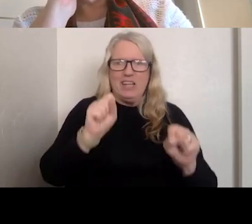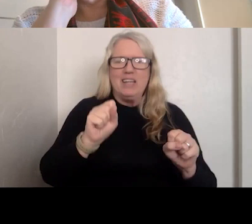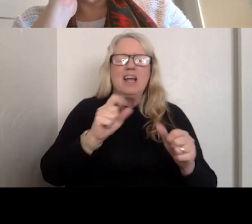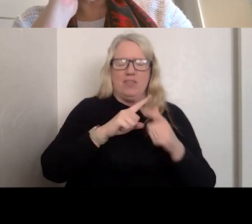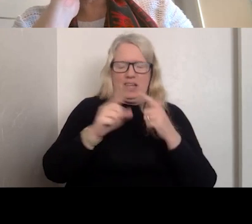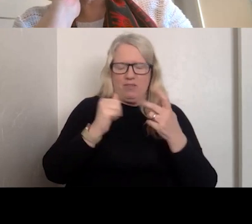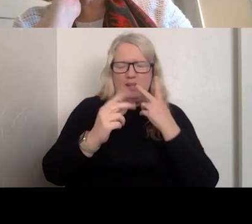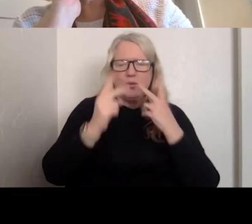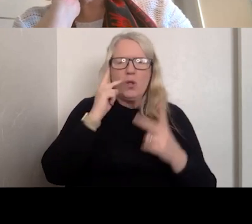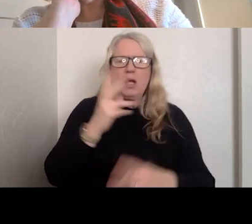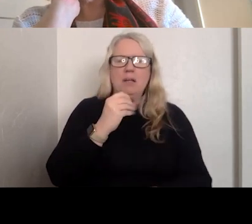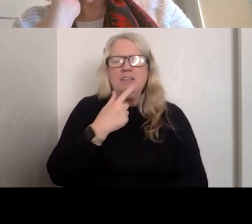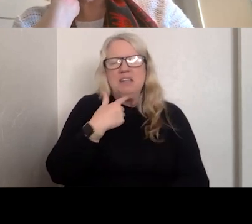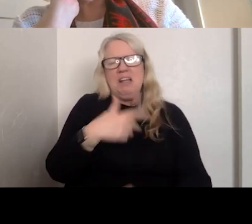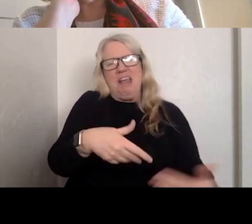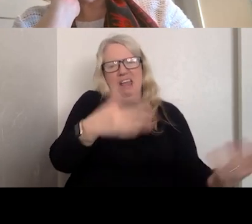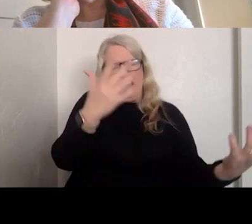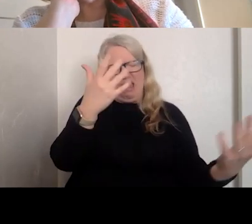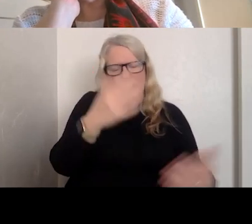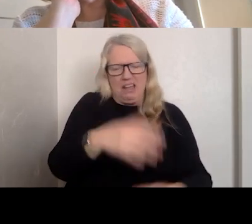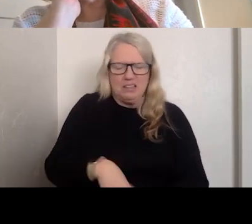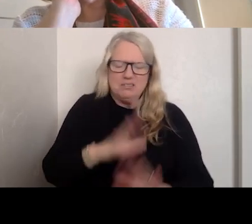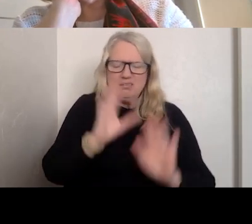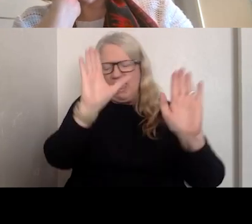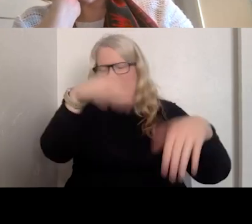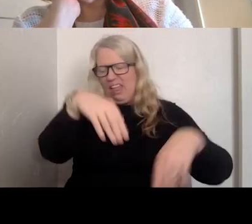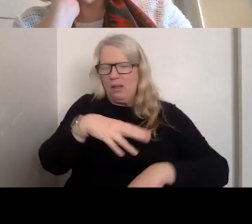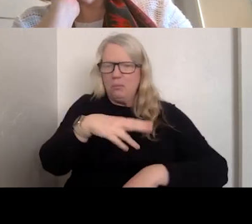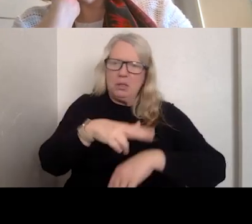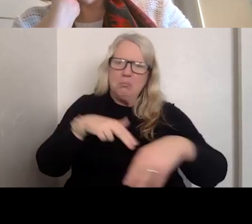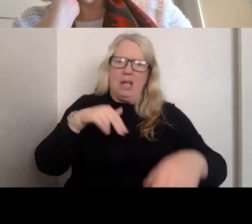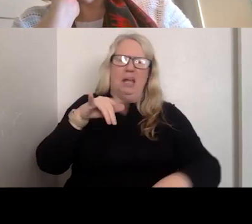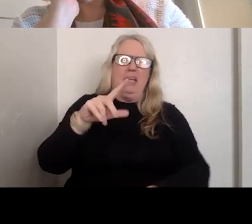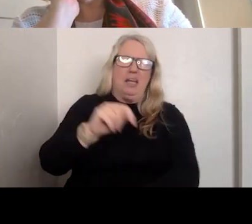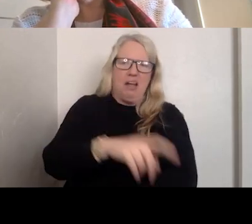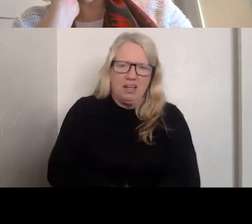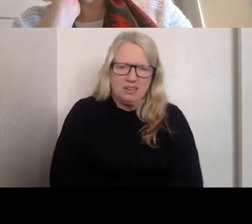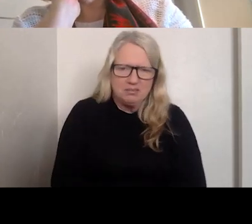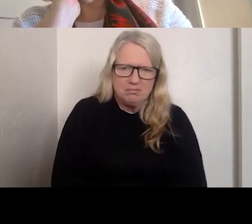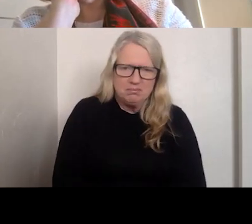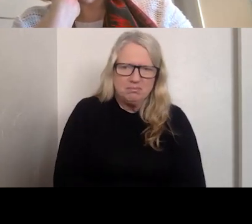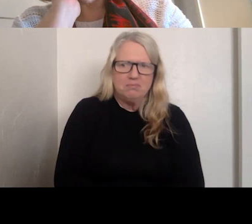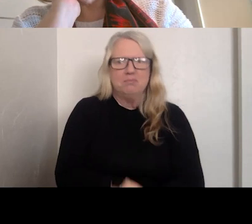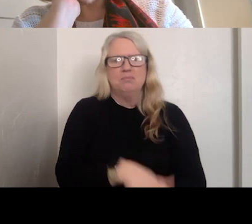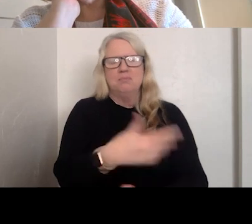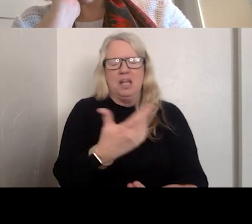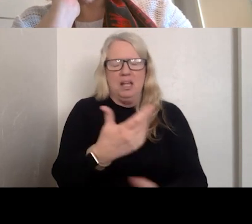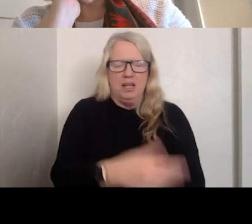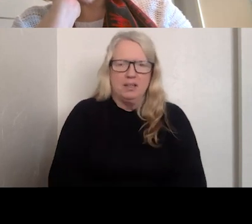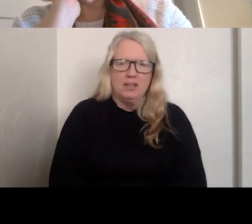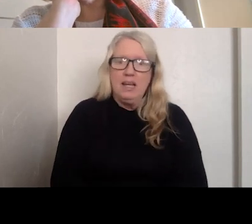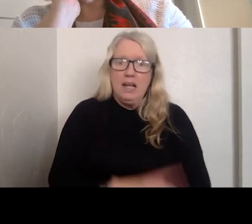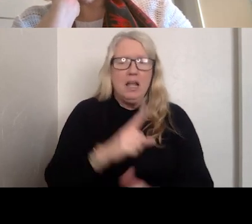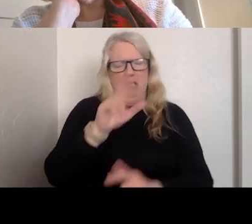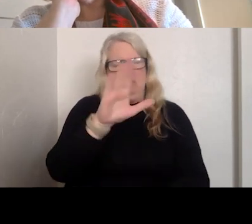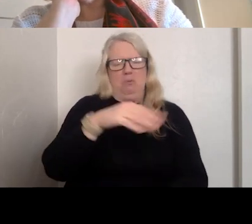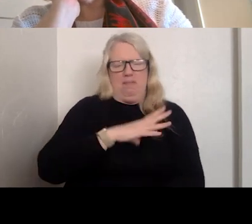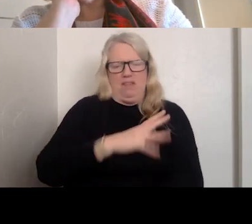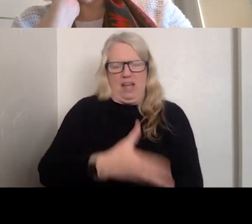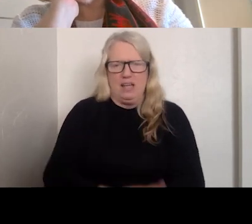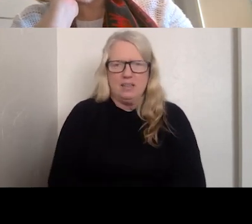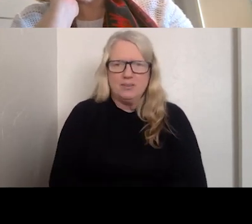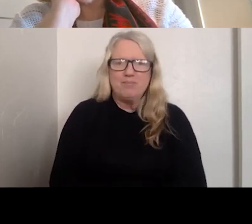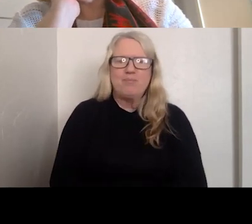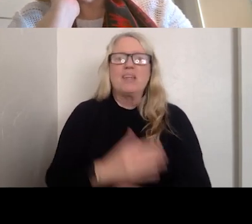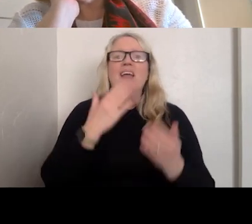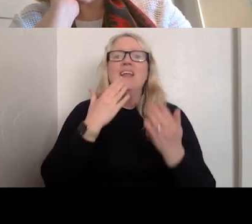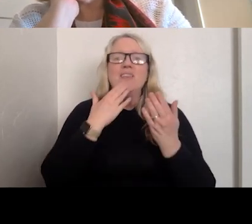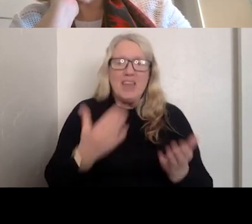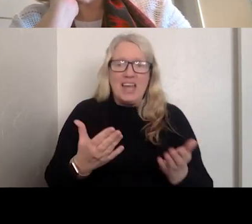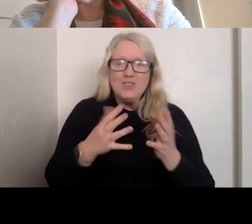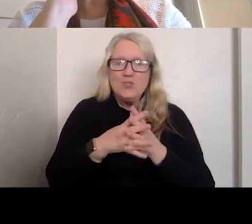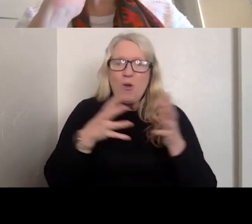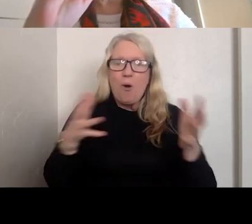SAY PUT A BAND AID ON IT AND YOU WILL BE FINE. >>: THANK YOU FOR HOPPING ON THE CALL WITH US.